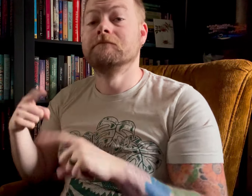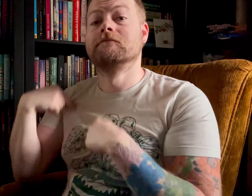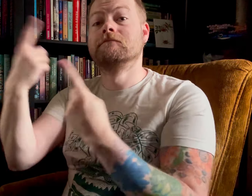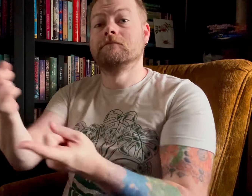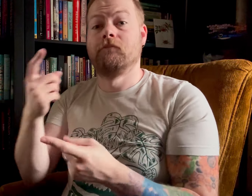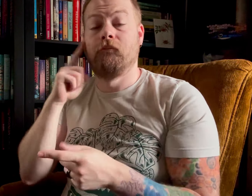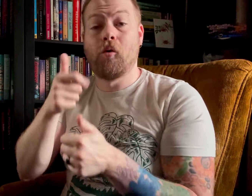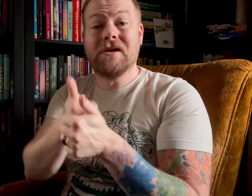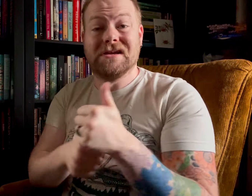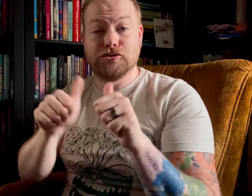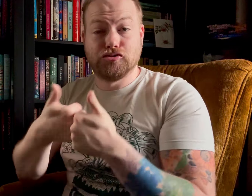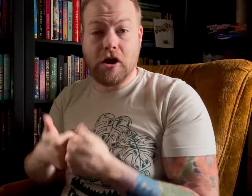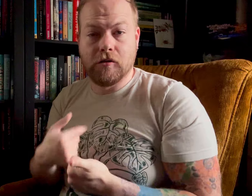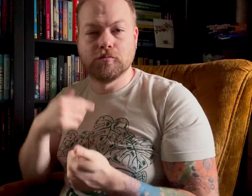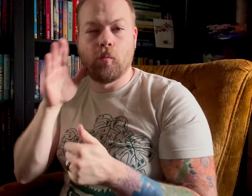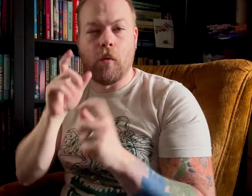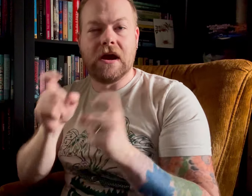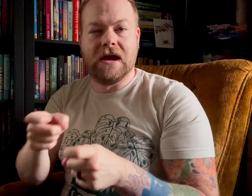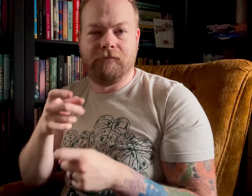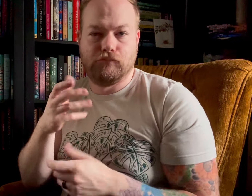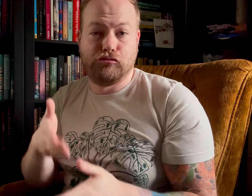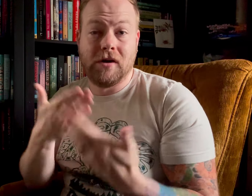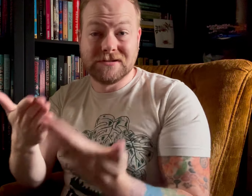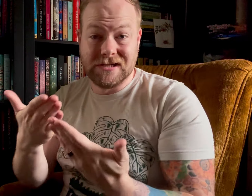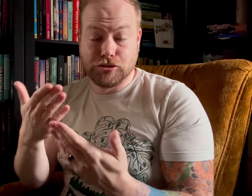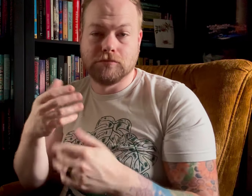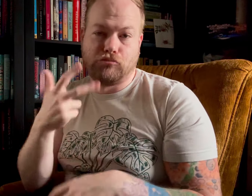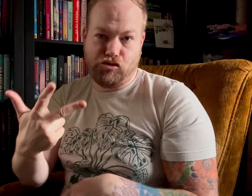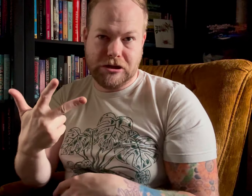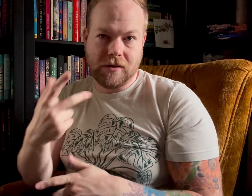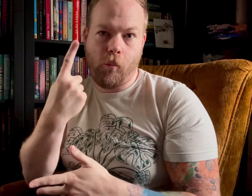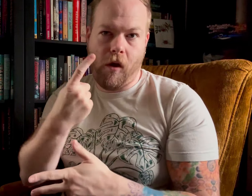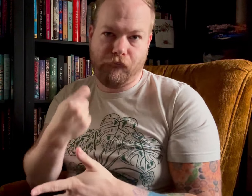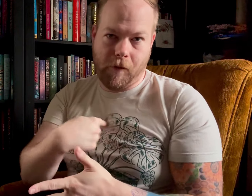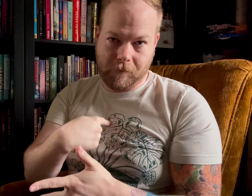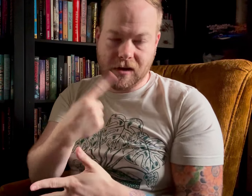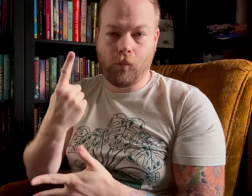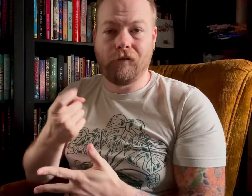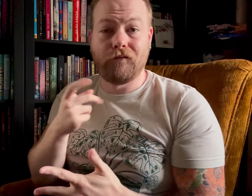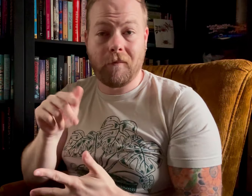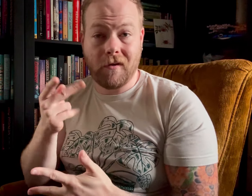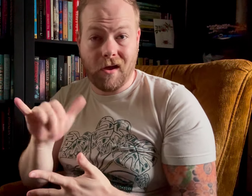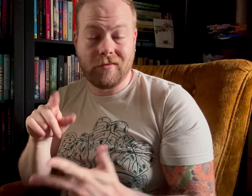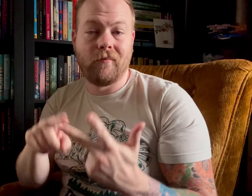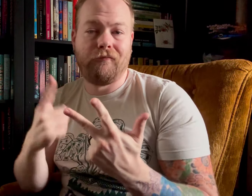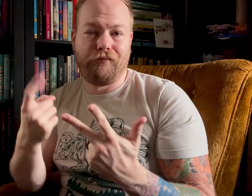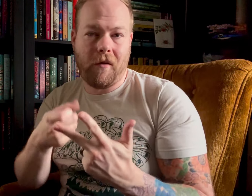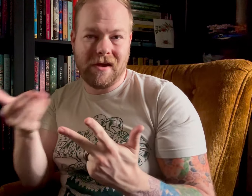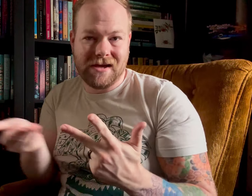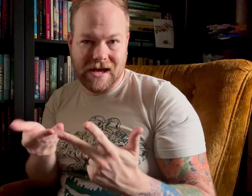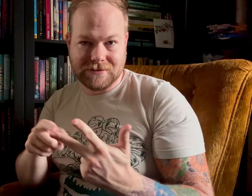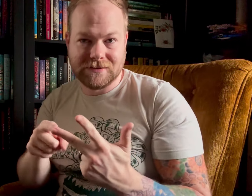For a while, for each challenge, we've given you three recommendations - one from me, one from Kathy, and one from our guest.